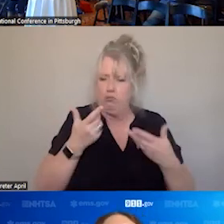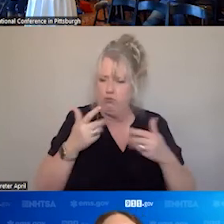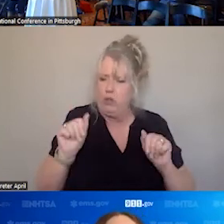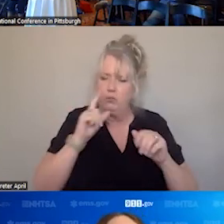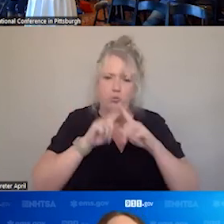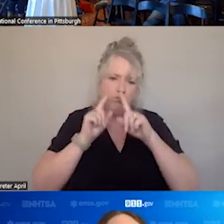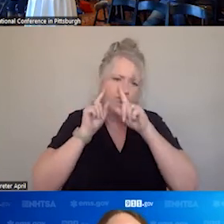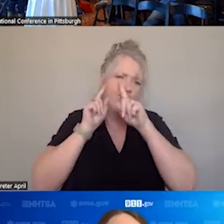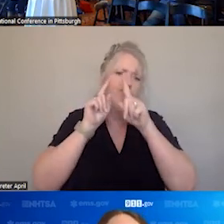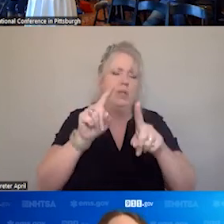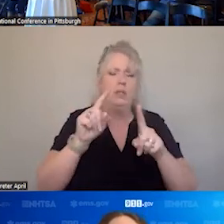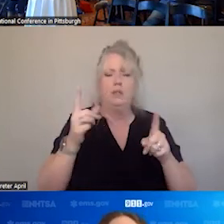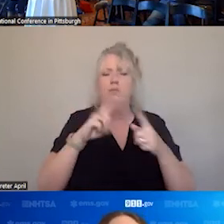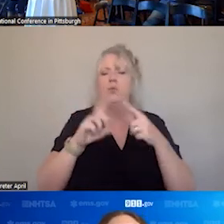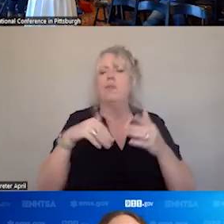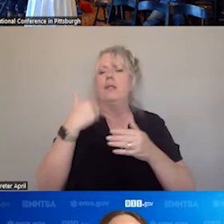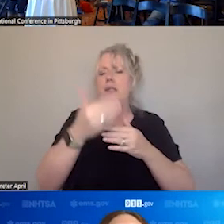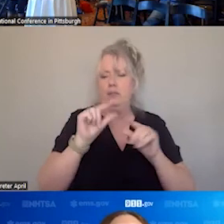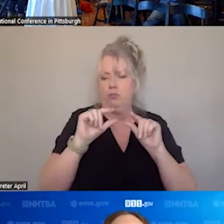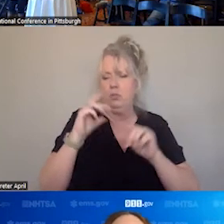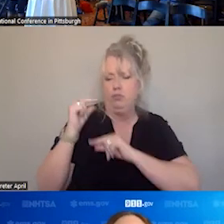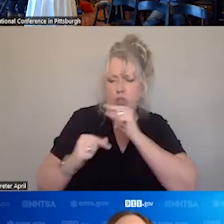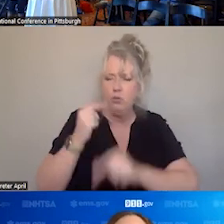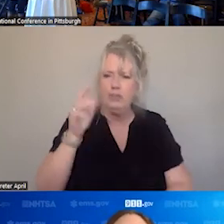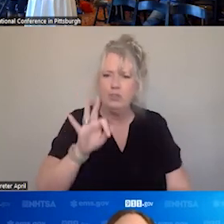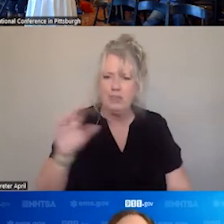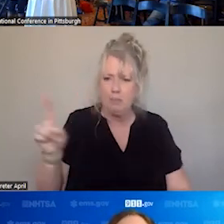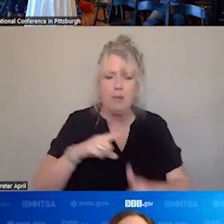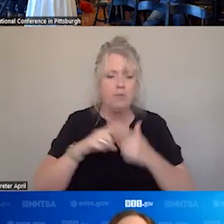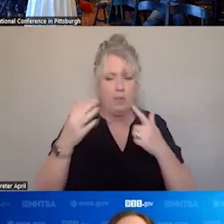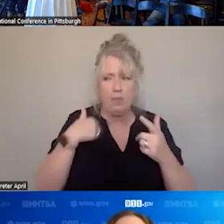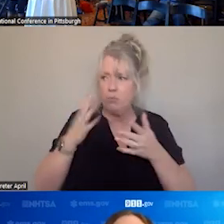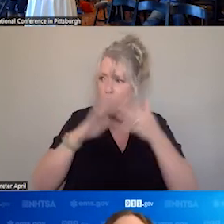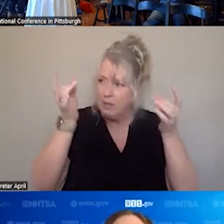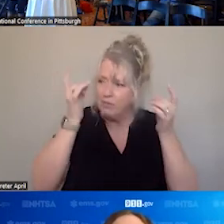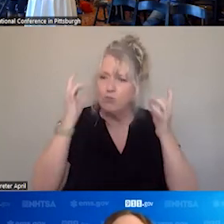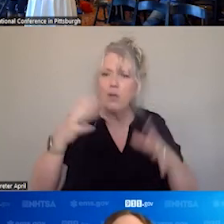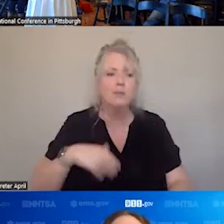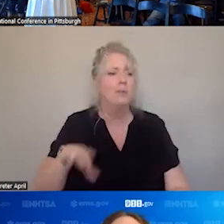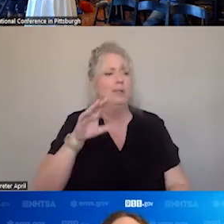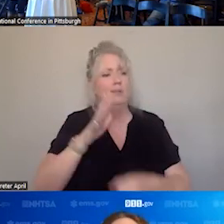THE COUNTRY TO NEXT GENERATION 911 SO THAT WHEN WE HAVE CRISIS LIKE COVID 19, WE CAN PIVOT,